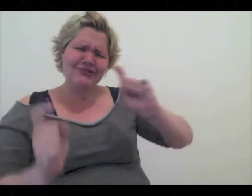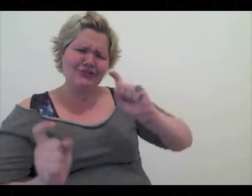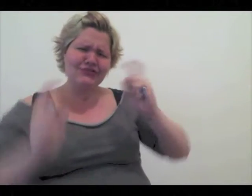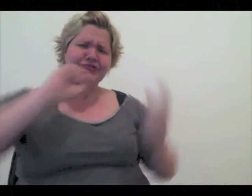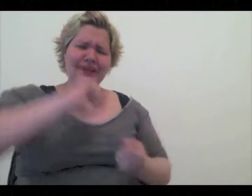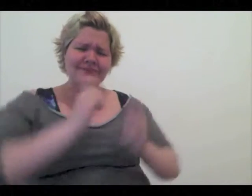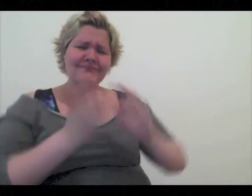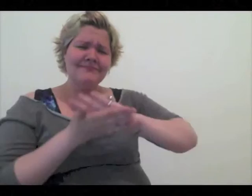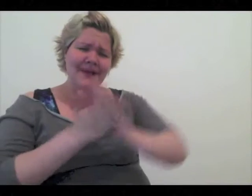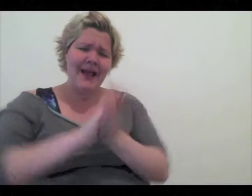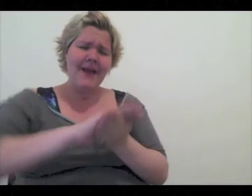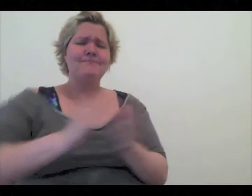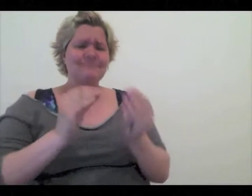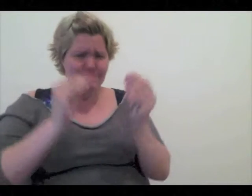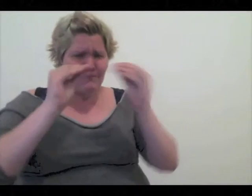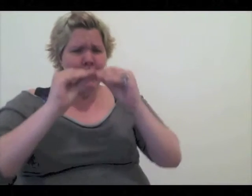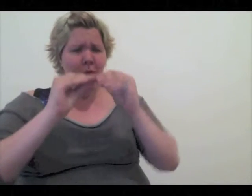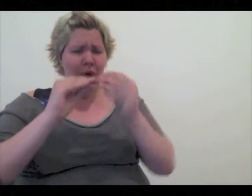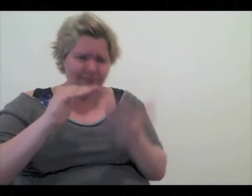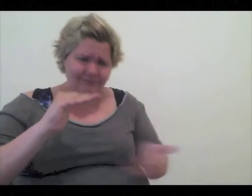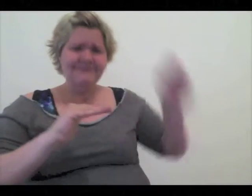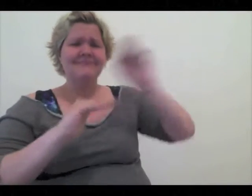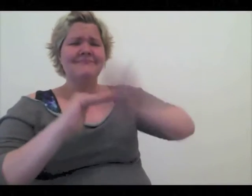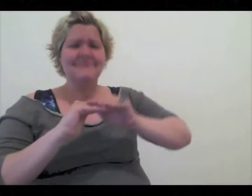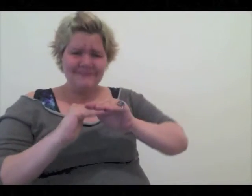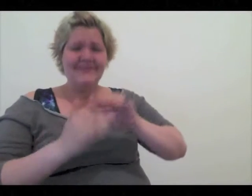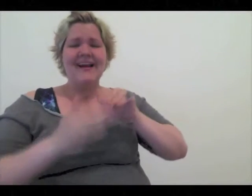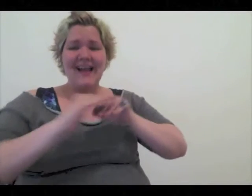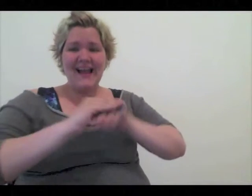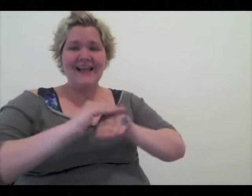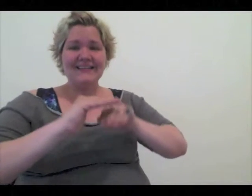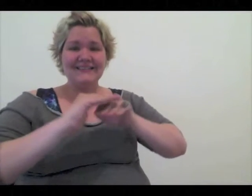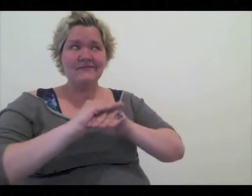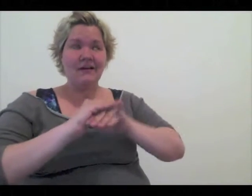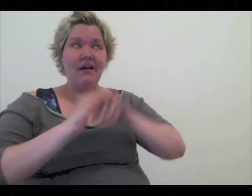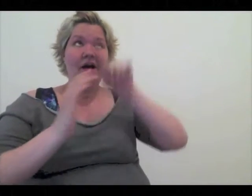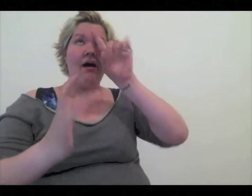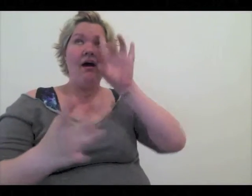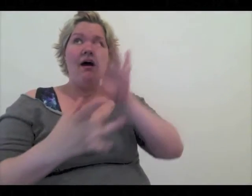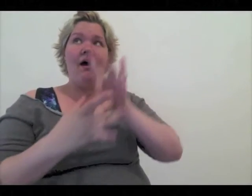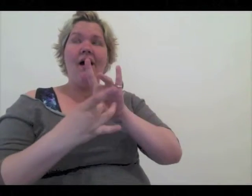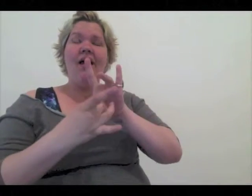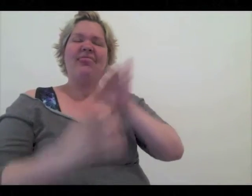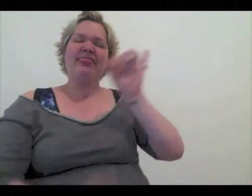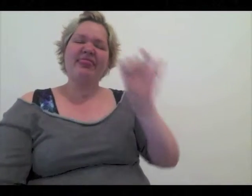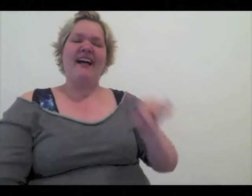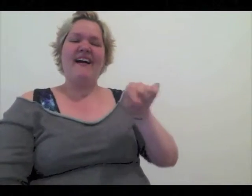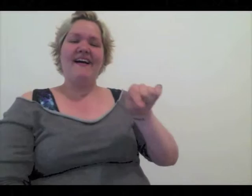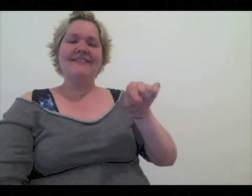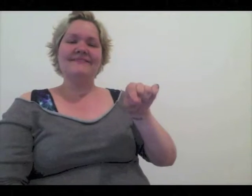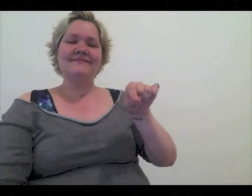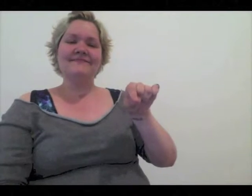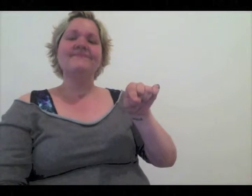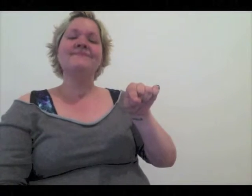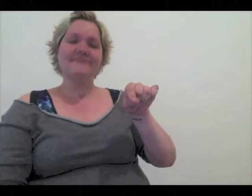it was possible to make things much more accessible. That’s when it clicked.